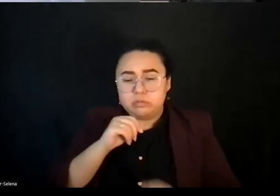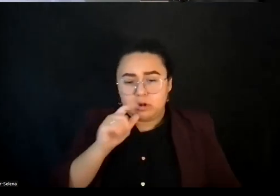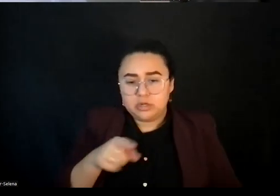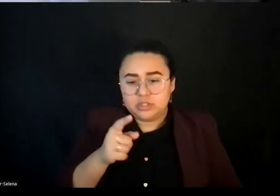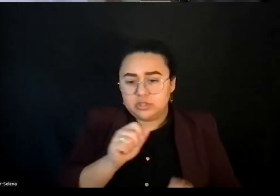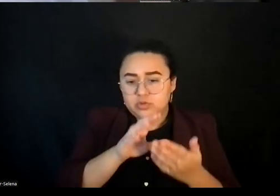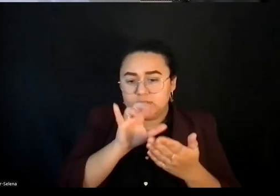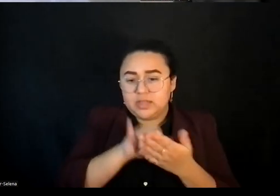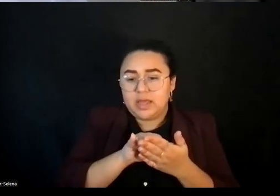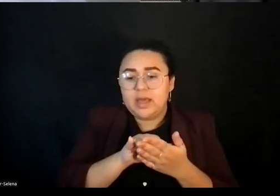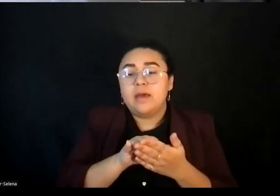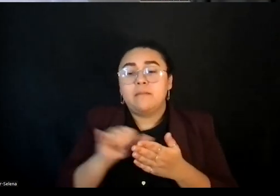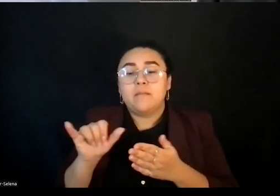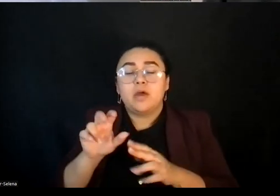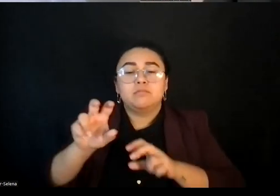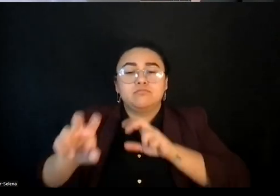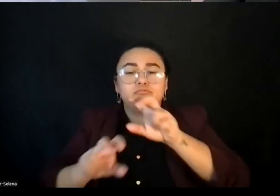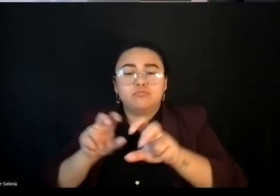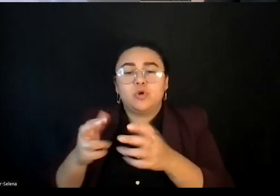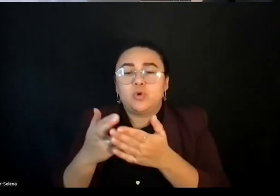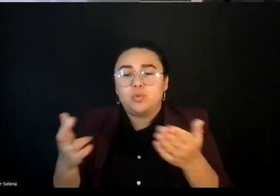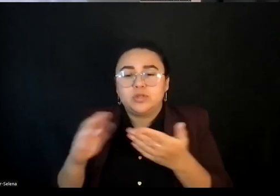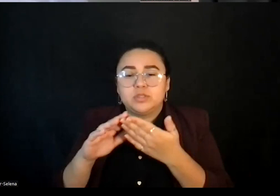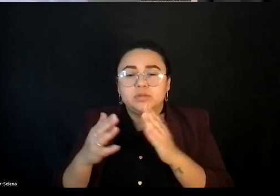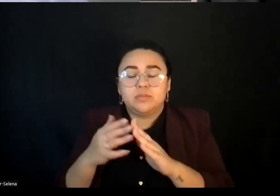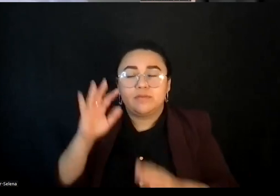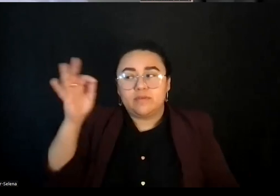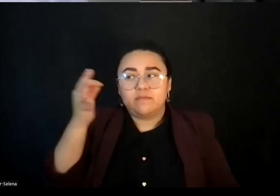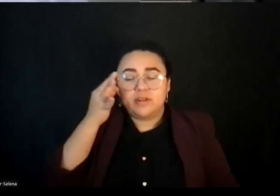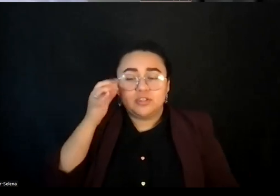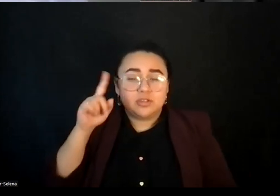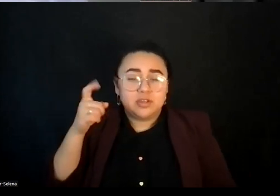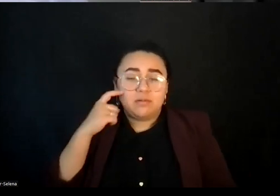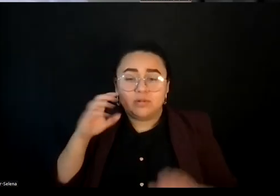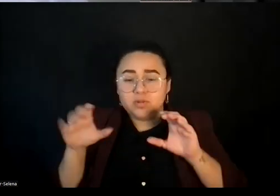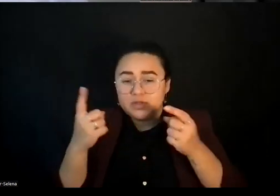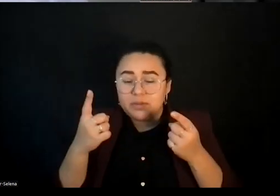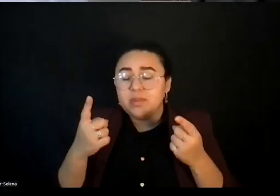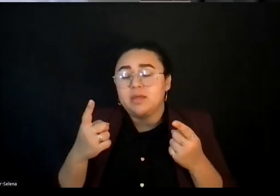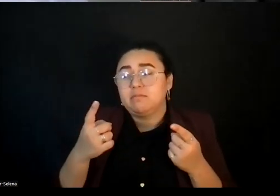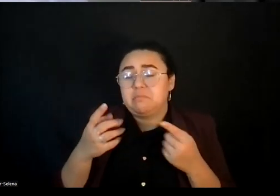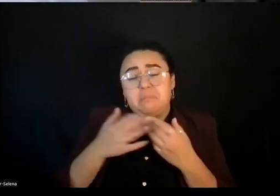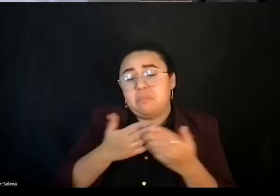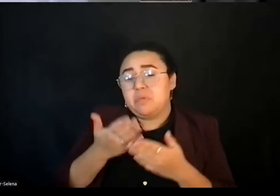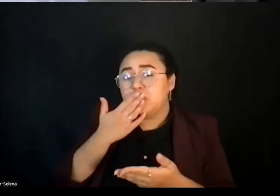when the federal government does something, even if it's doing something, it's good. The people who sign up and get at the front of the line at the big corporations.